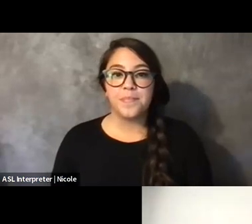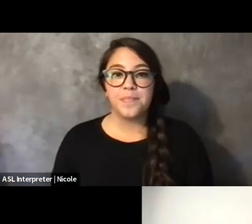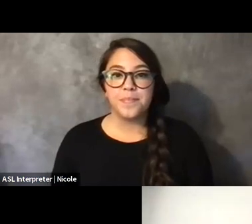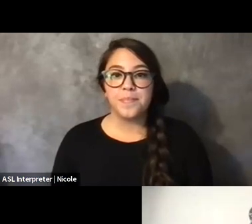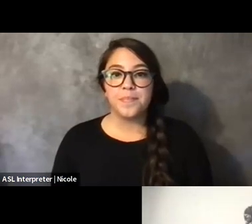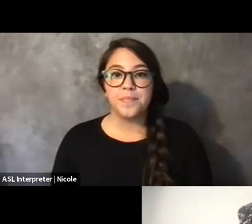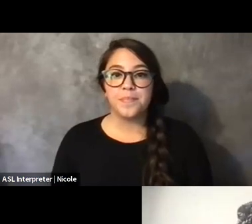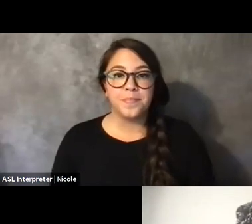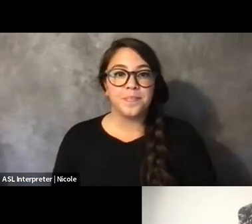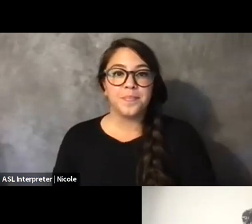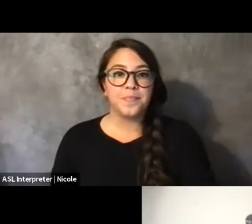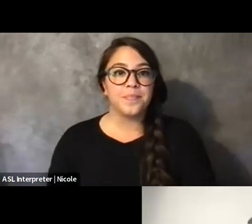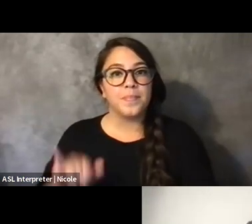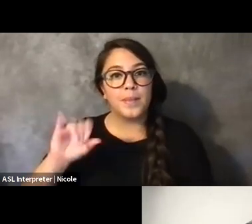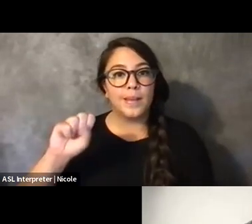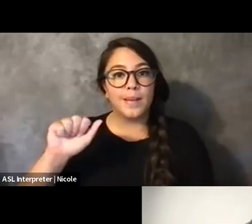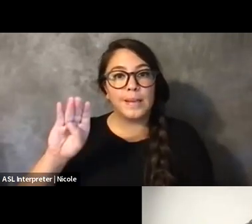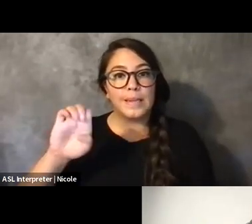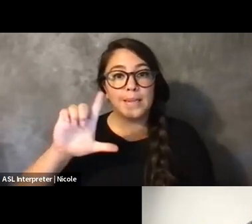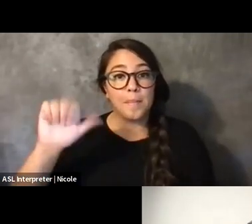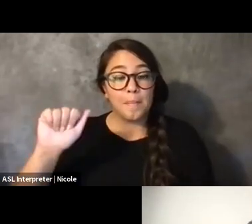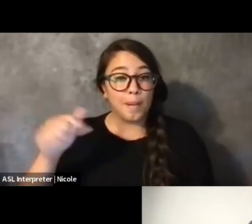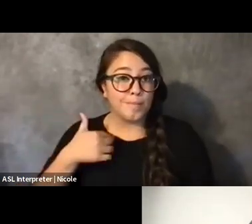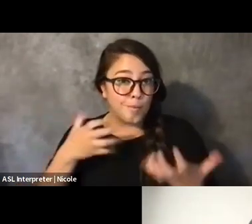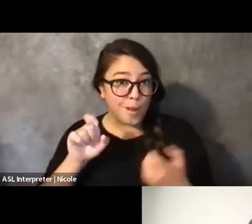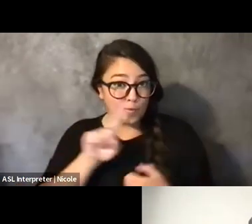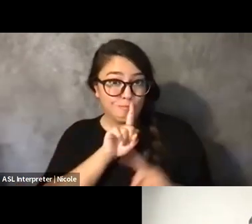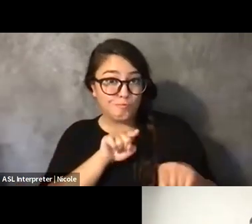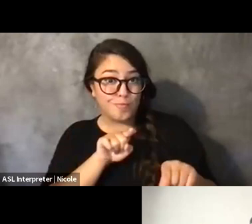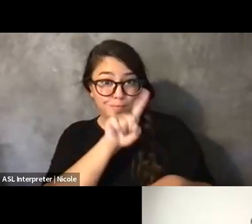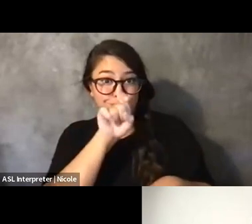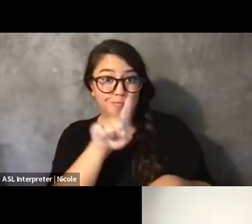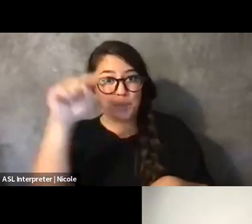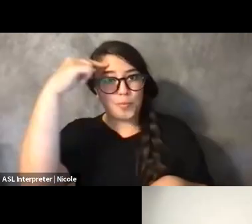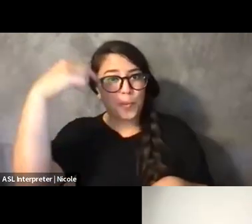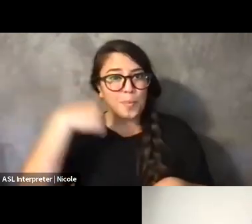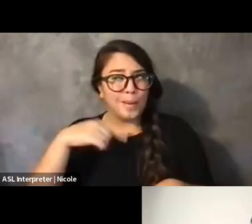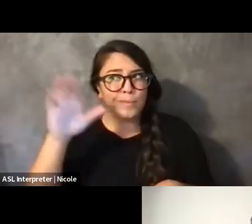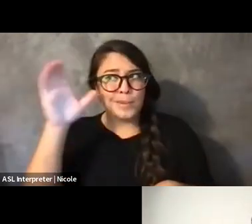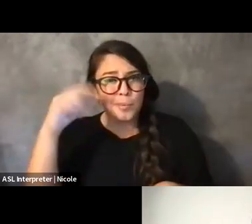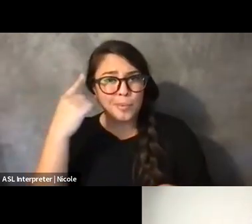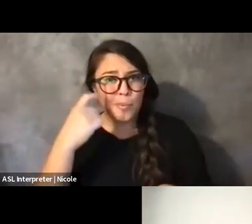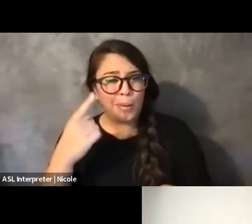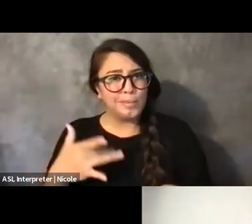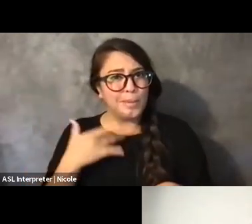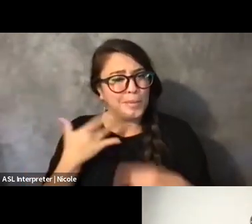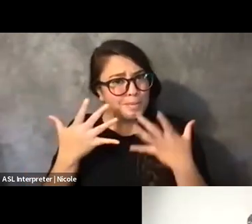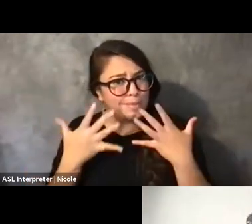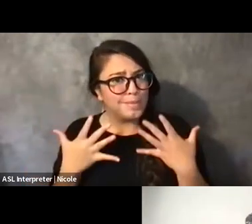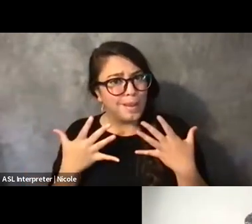If I could answer the question. I just think it's -- for me, it makes me sad to, like, hear the question because I kind of feel like it shouldn't be this way.